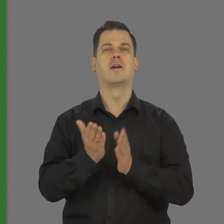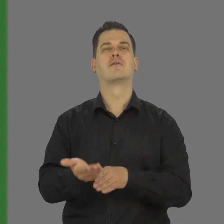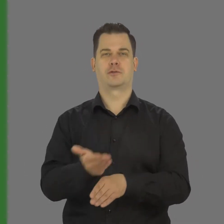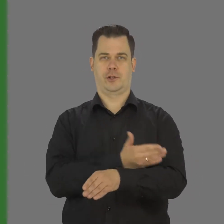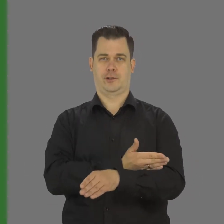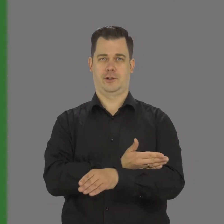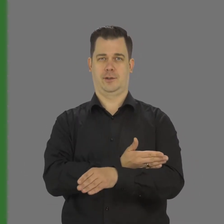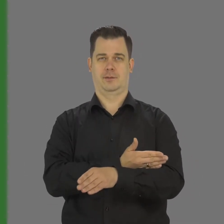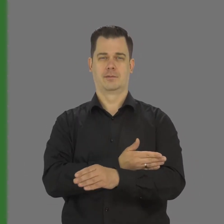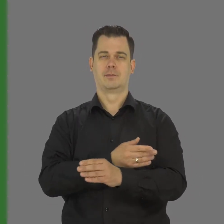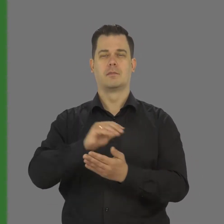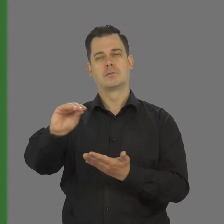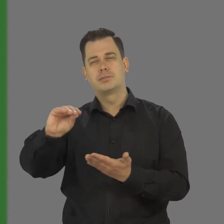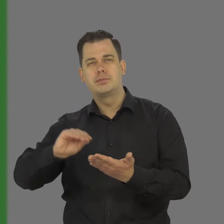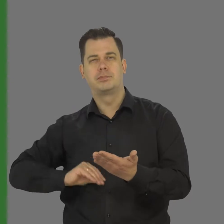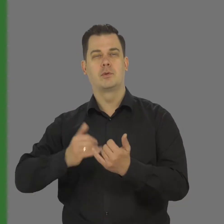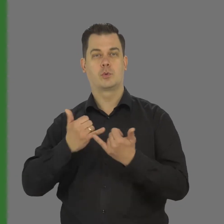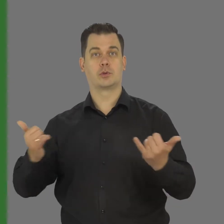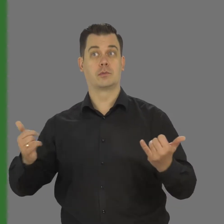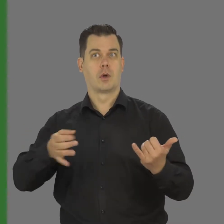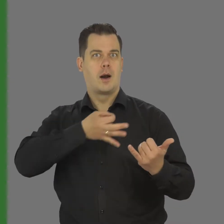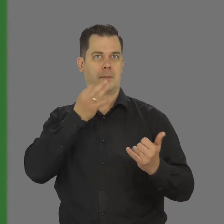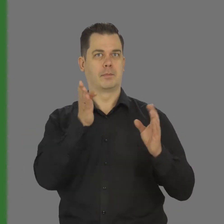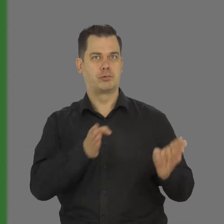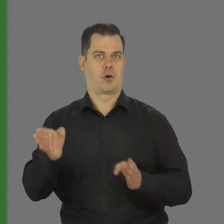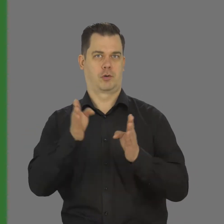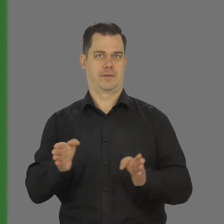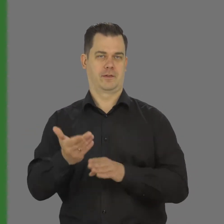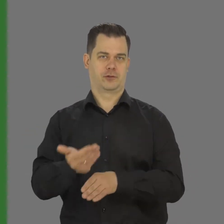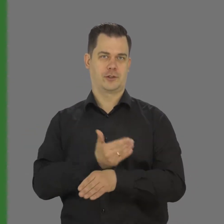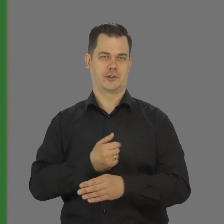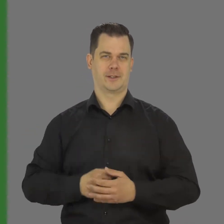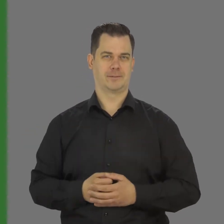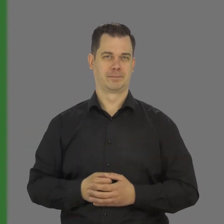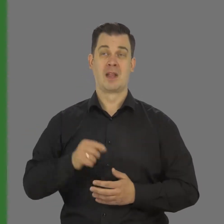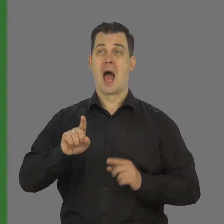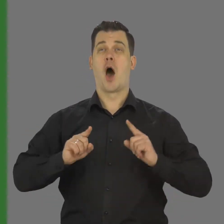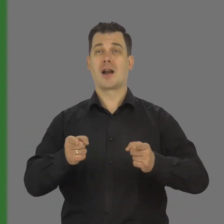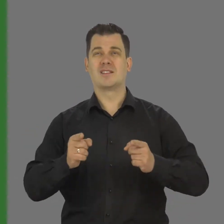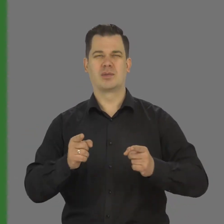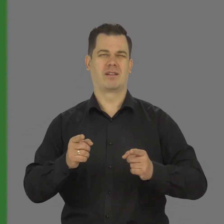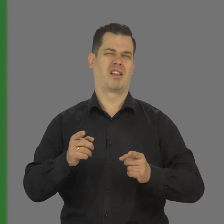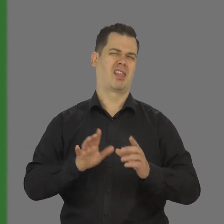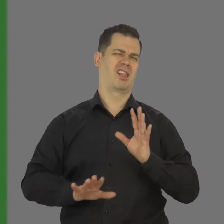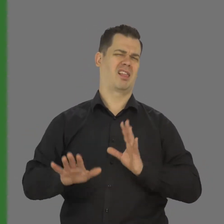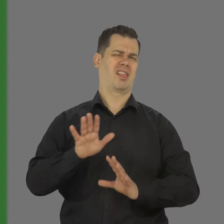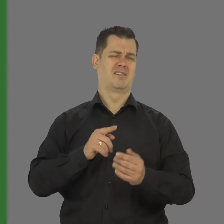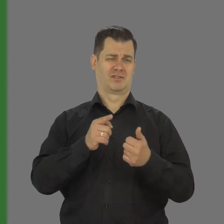The more materials the translator gets - the better he will prepare for the translation. If a reluctant organizer will list these behaviours -